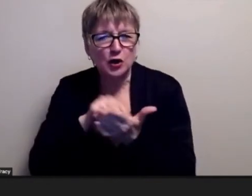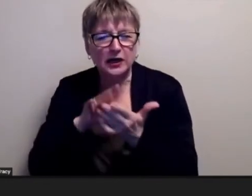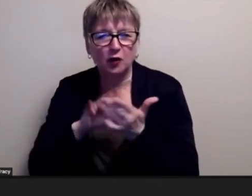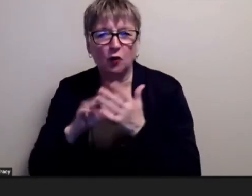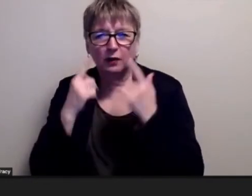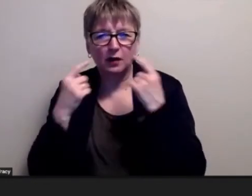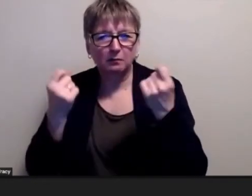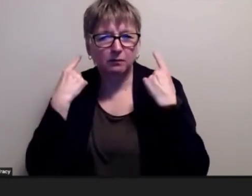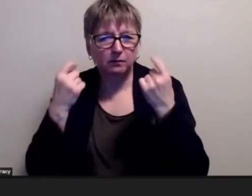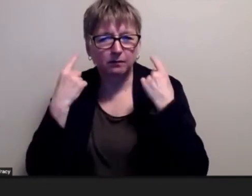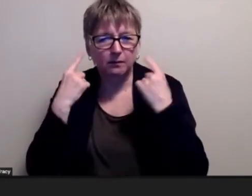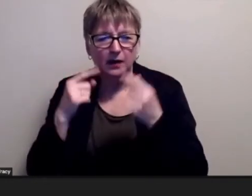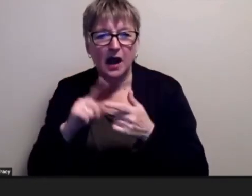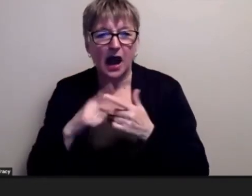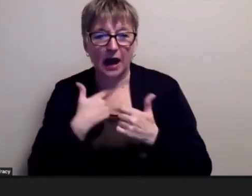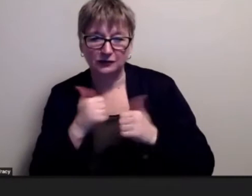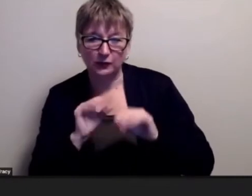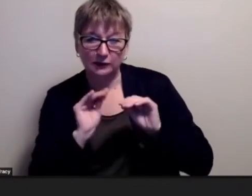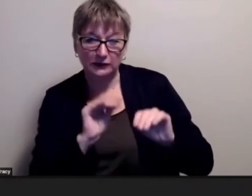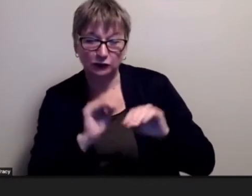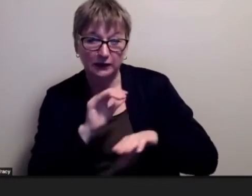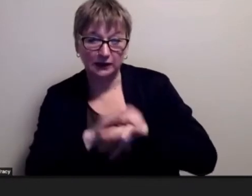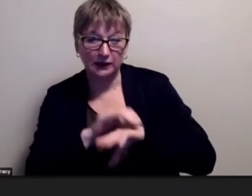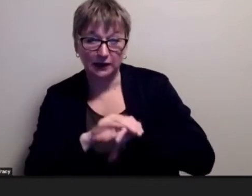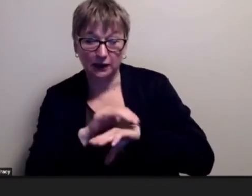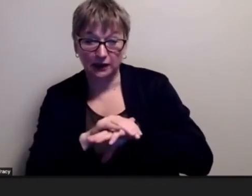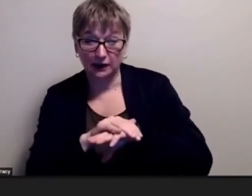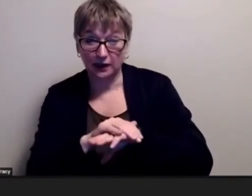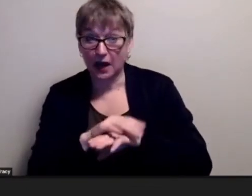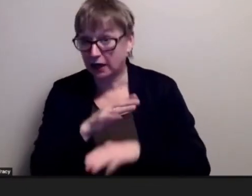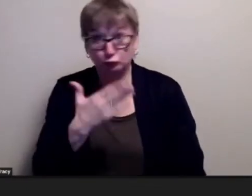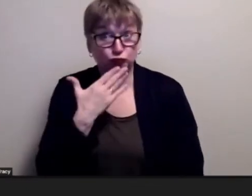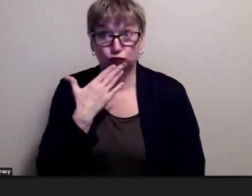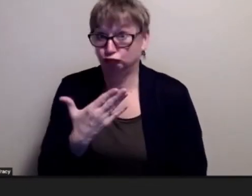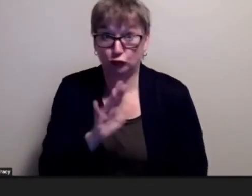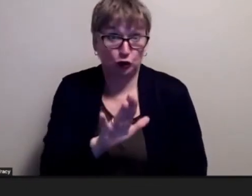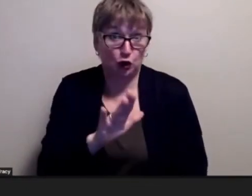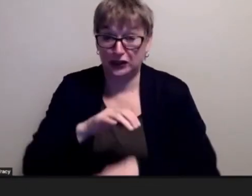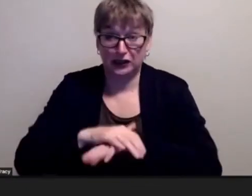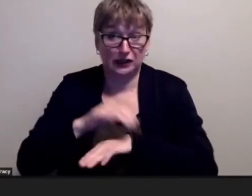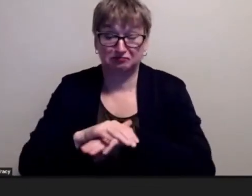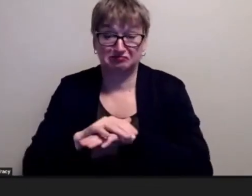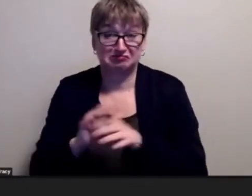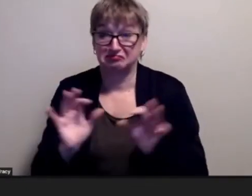trying to teach you english and you were very good your english was flawless you had no problem